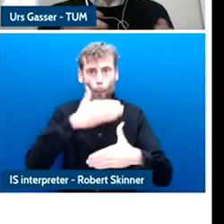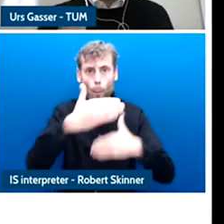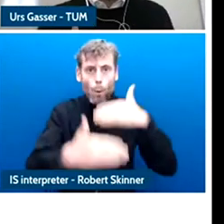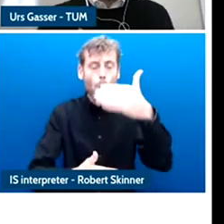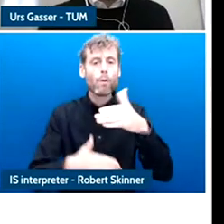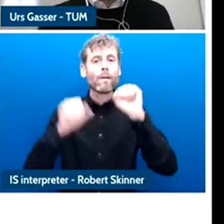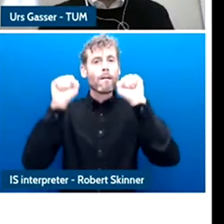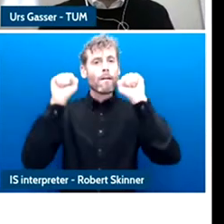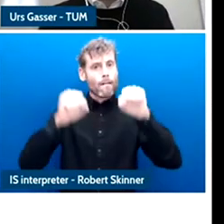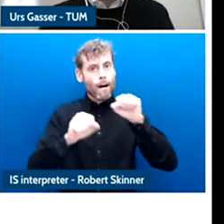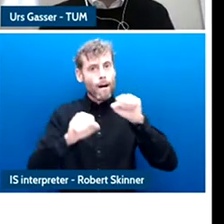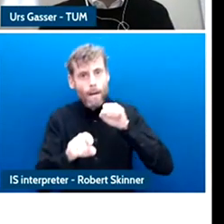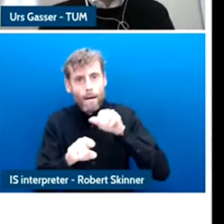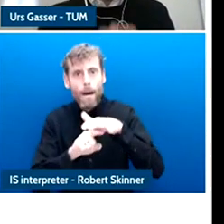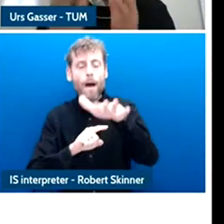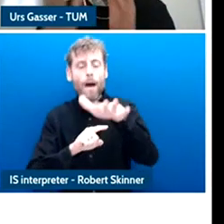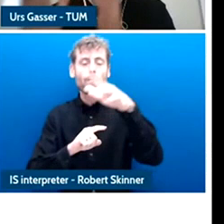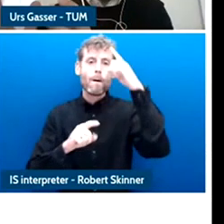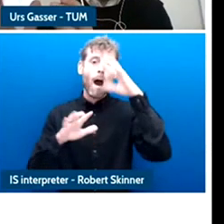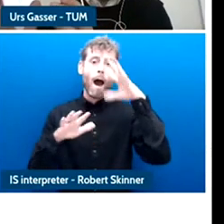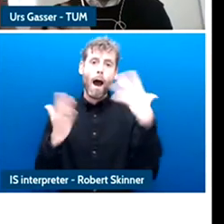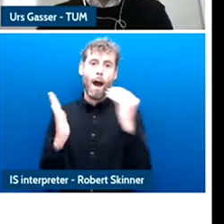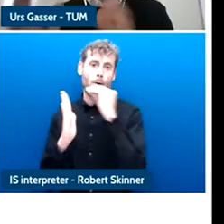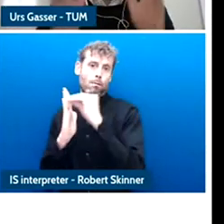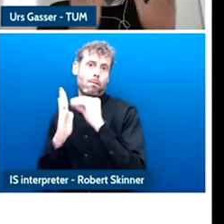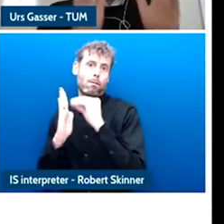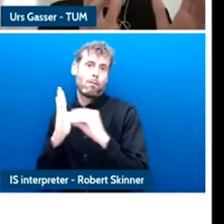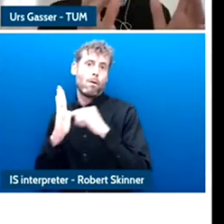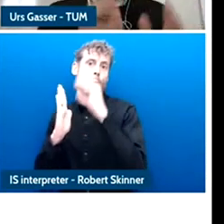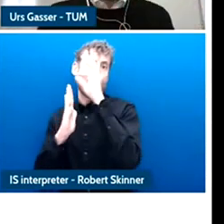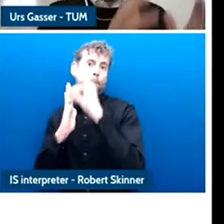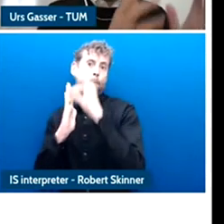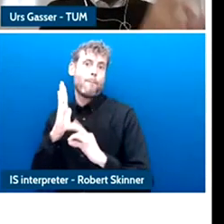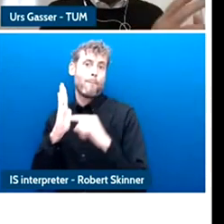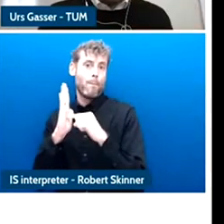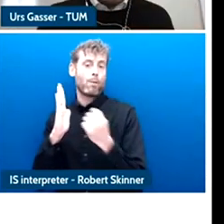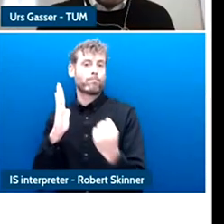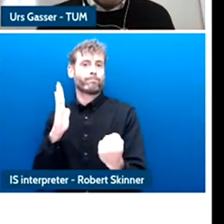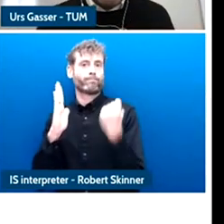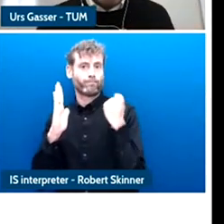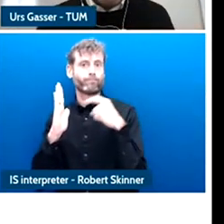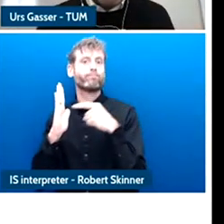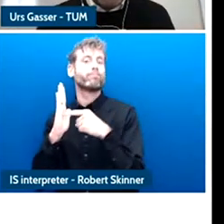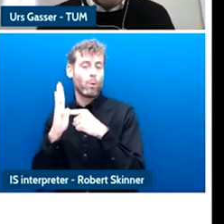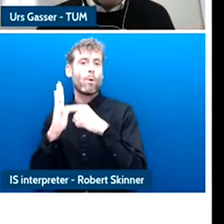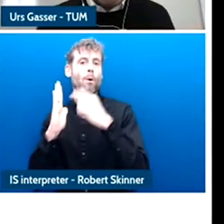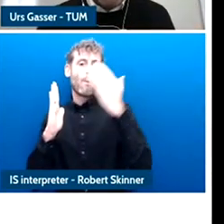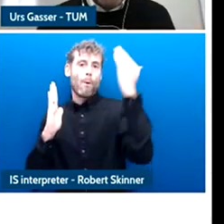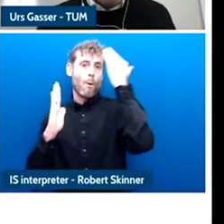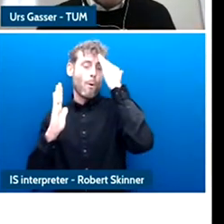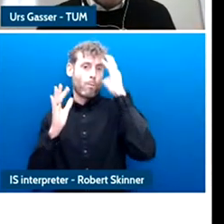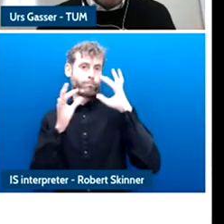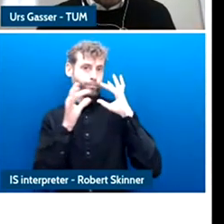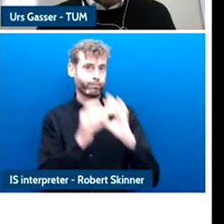policies that emphasis the importance of participation in addition to provision and protection.